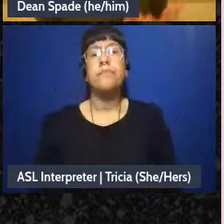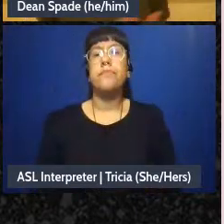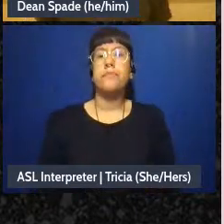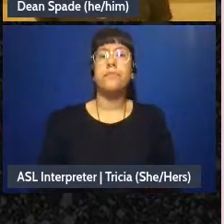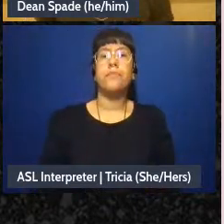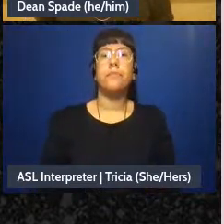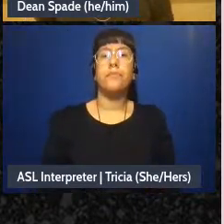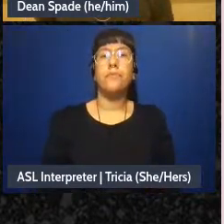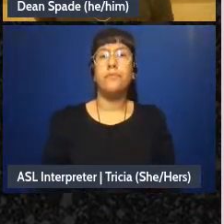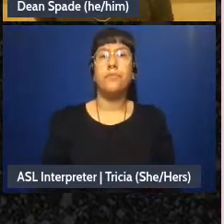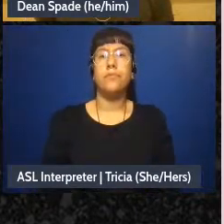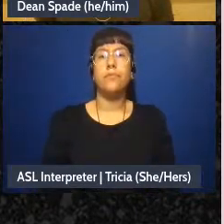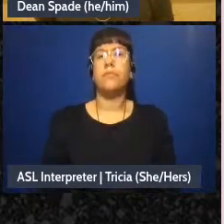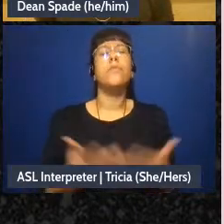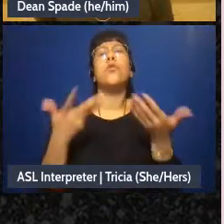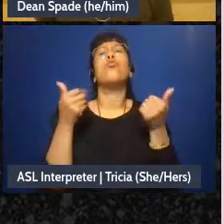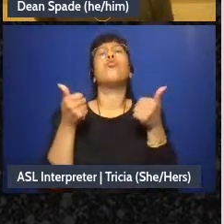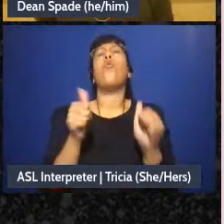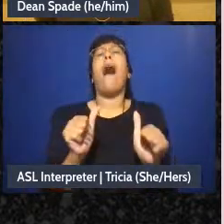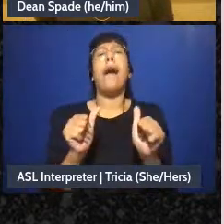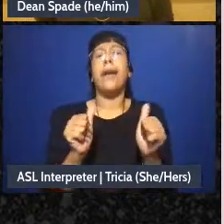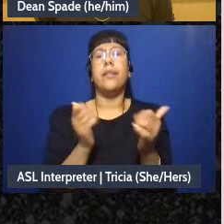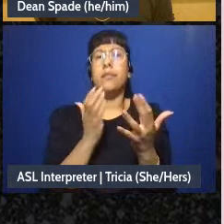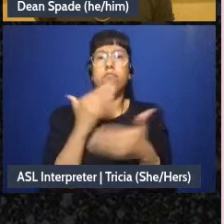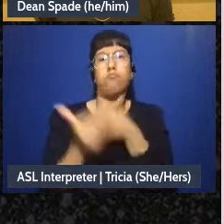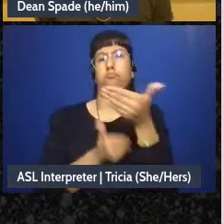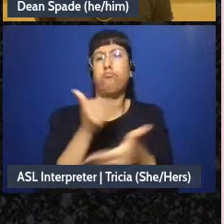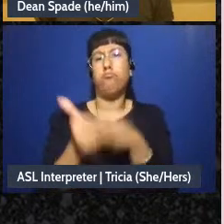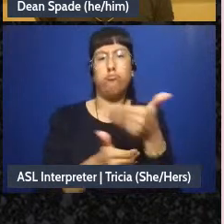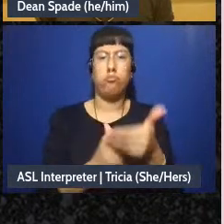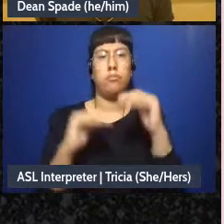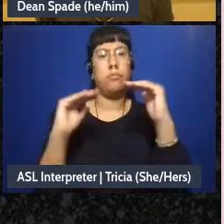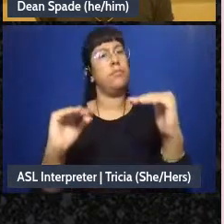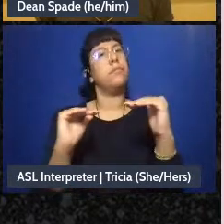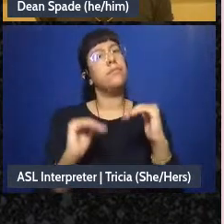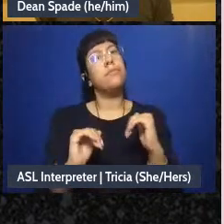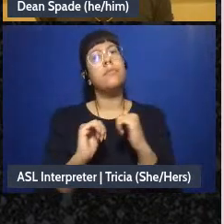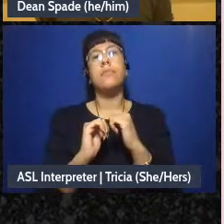You know, what is it that we're trying to get through? Um, how can we get everyone participating